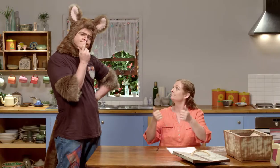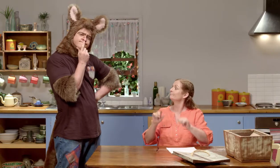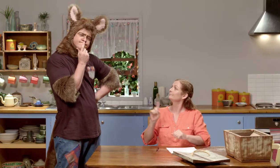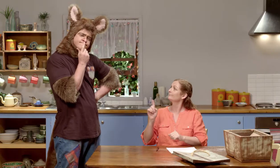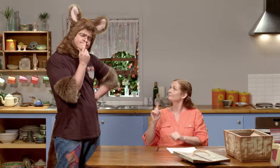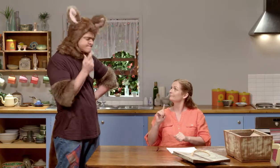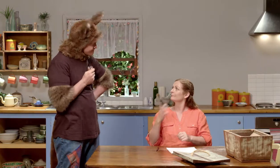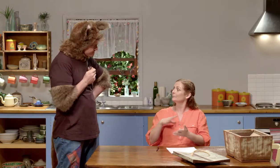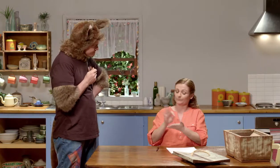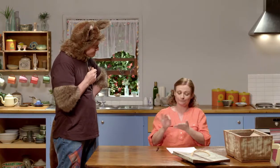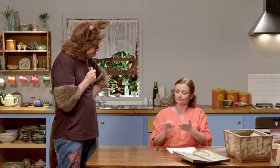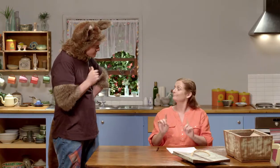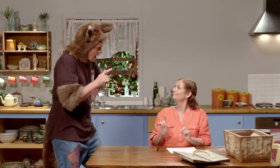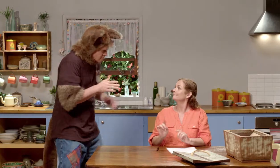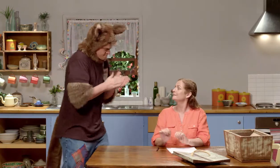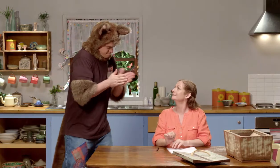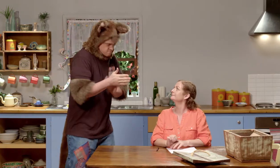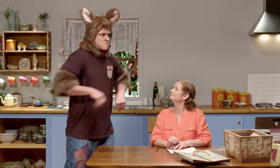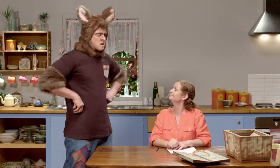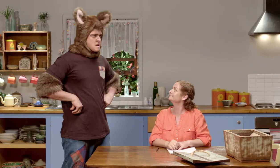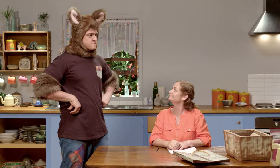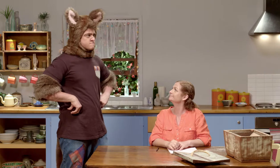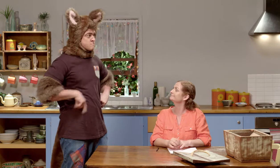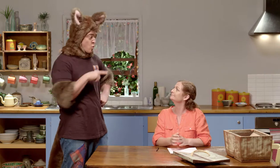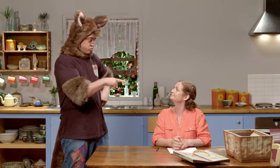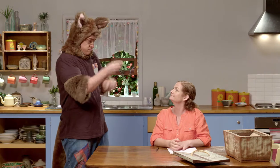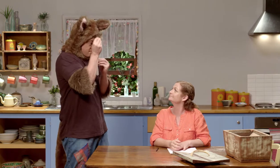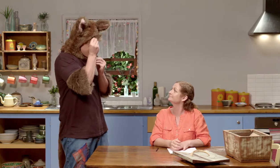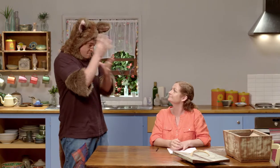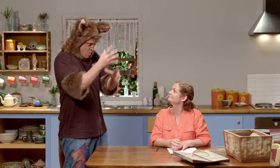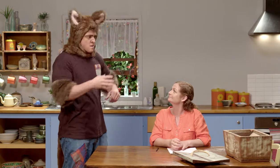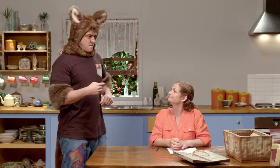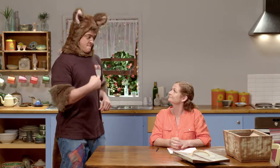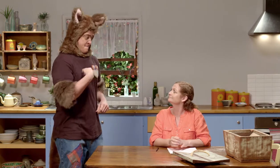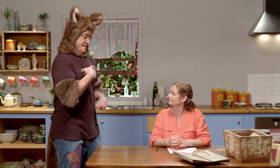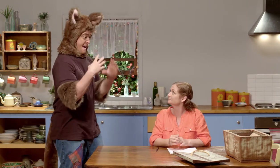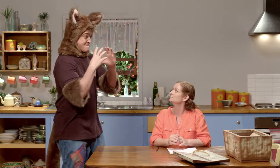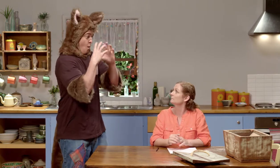Now, what's next? Right. Can you let Amanda know